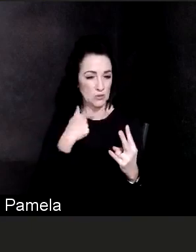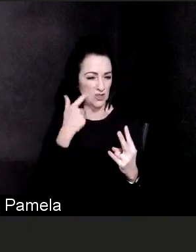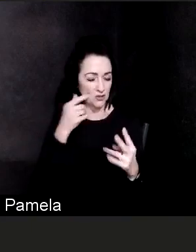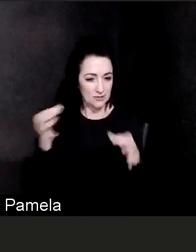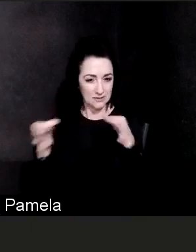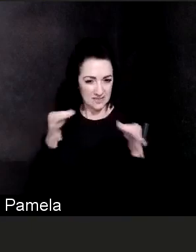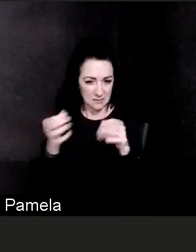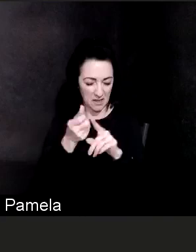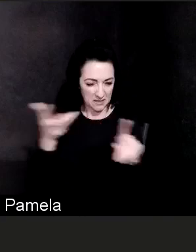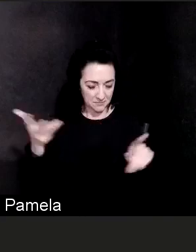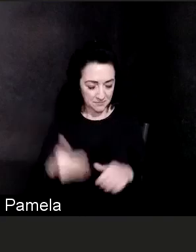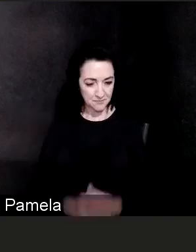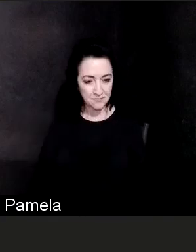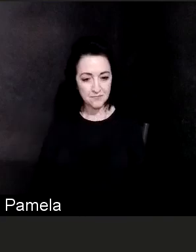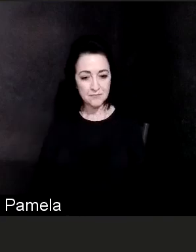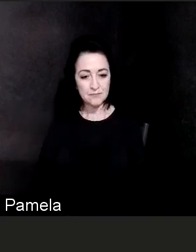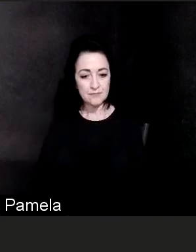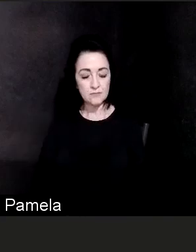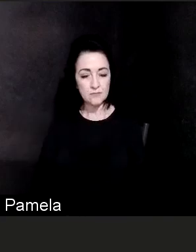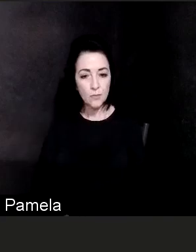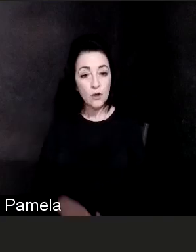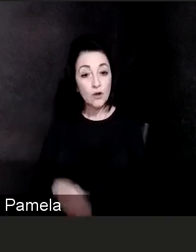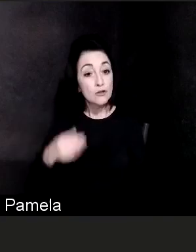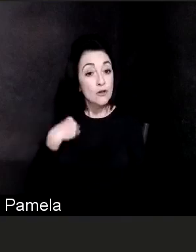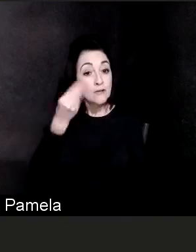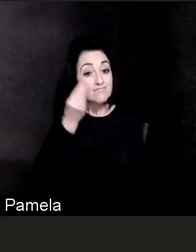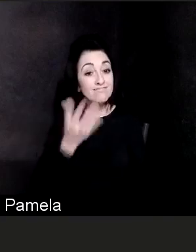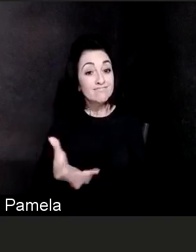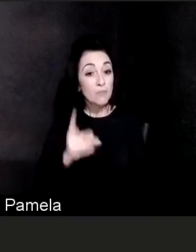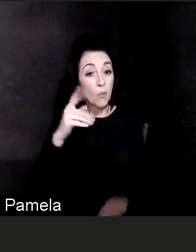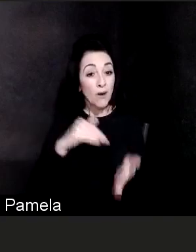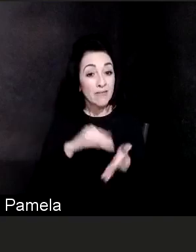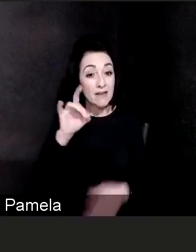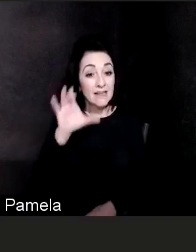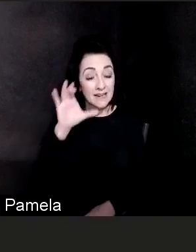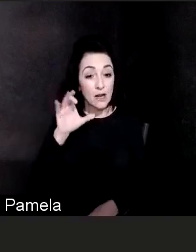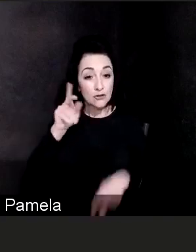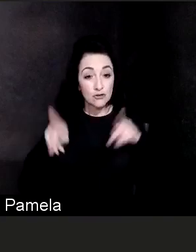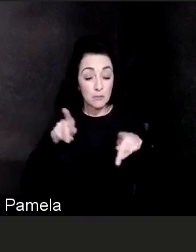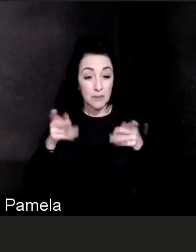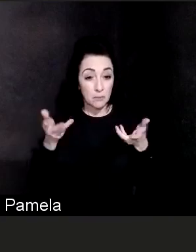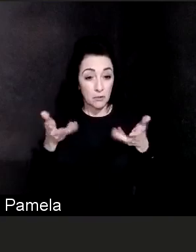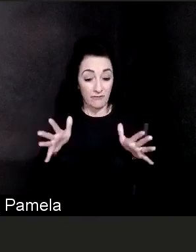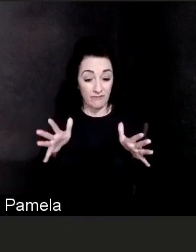So I told you that we have vaccinated over 1800 of our team members since we first started